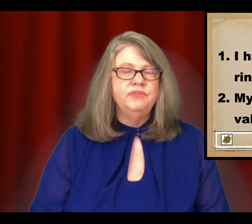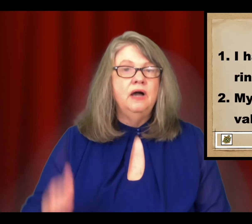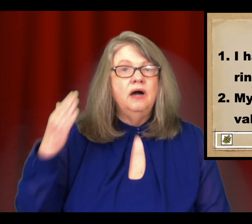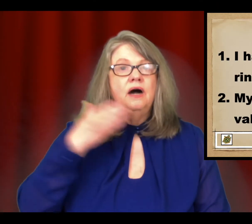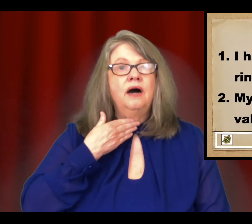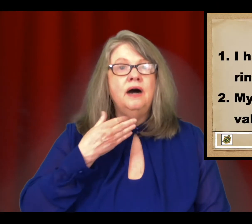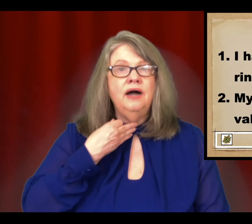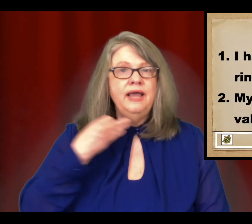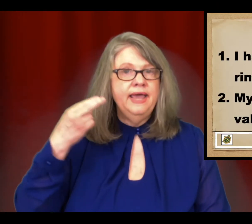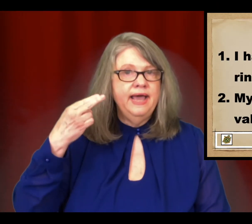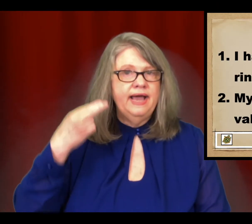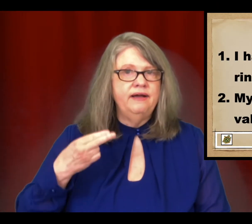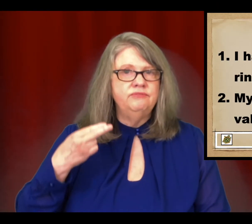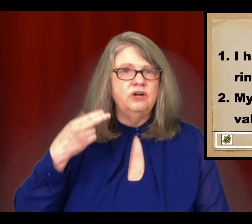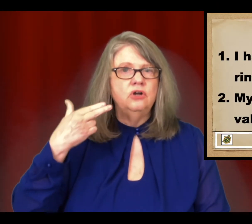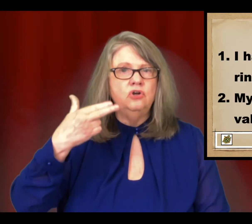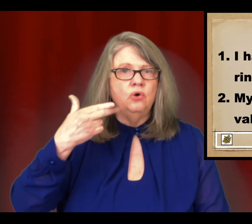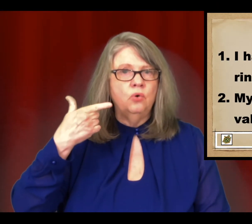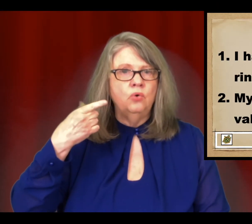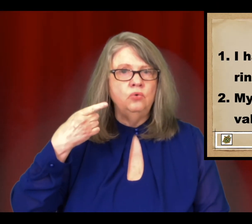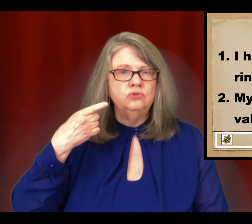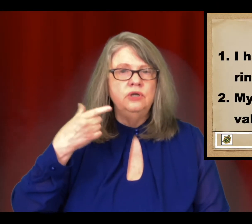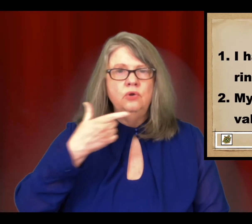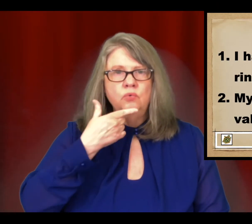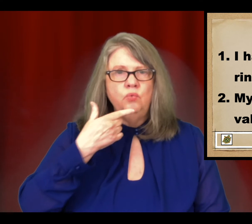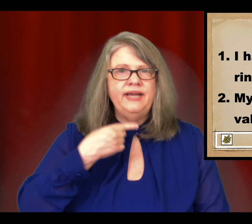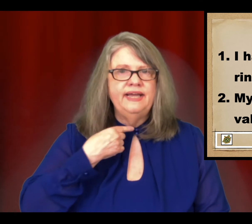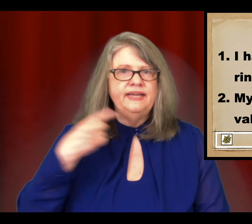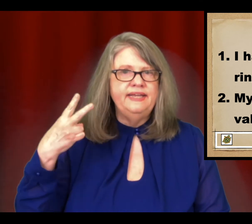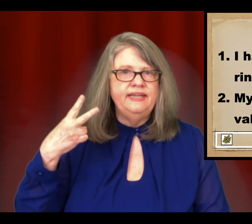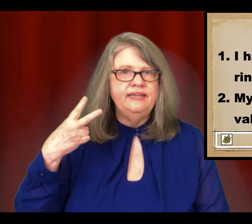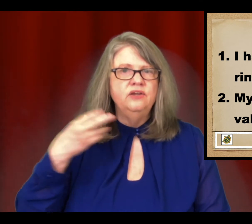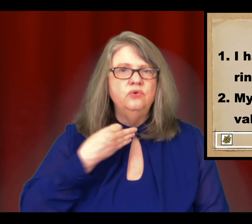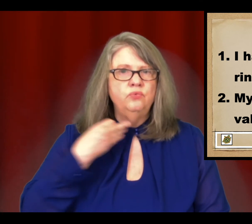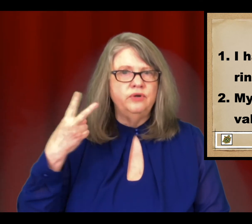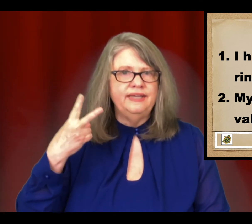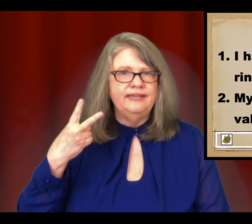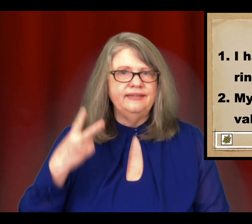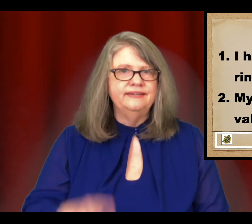I have a gold wedding-ring.